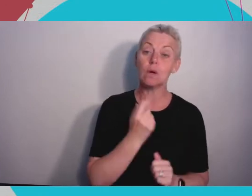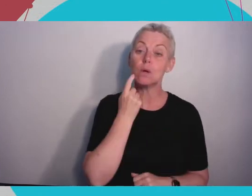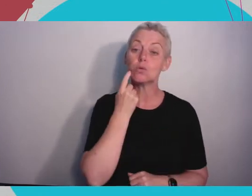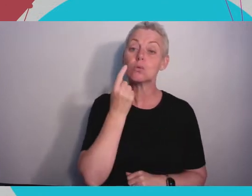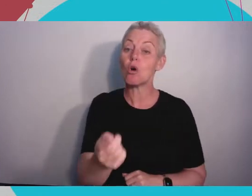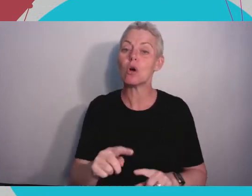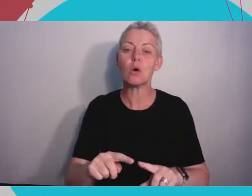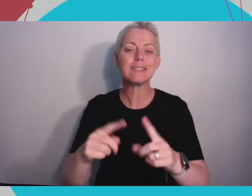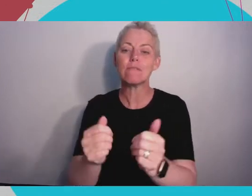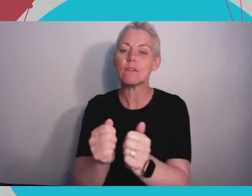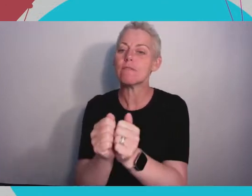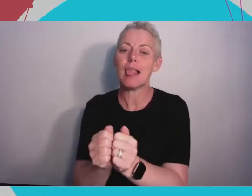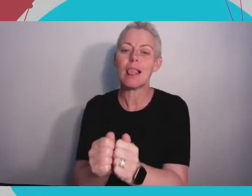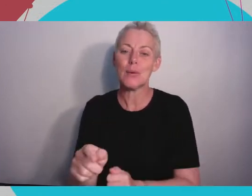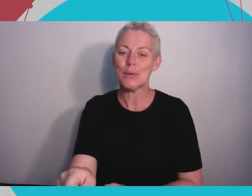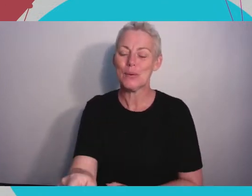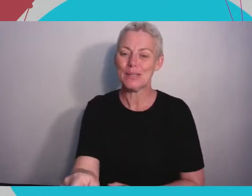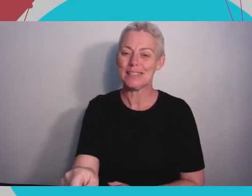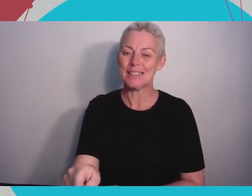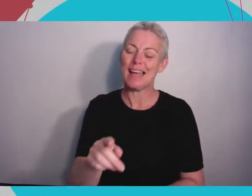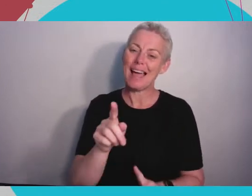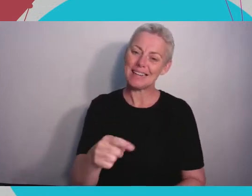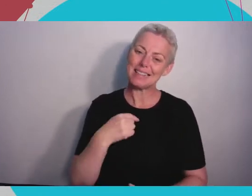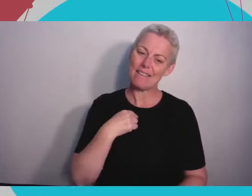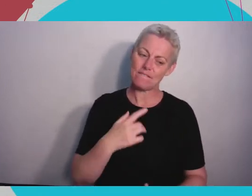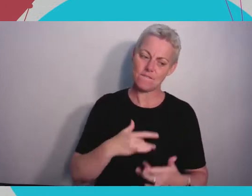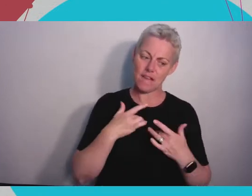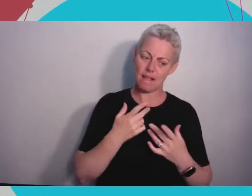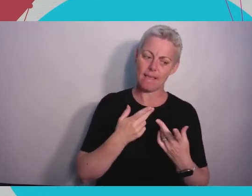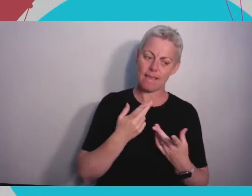and the people who are best positioned to capitalise on that are the people who have